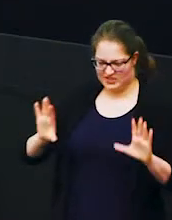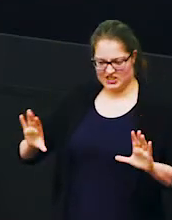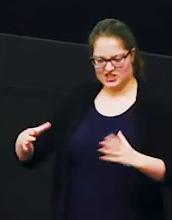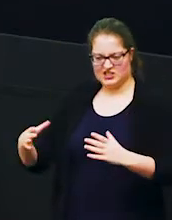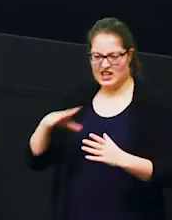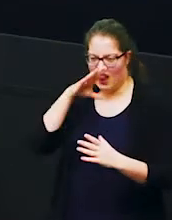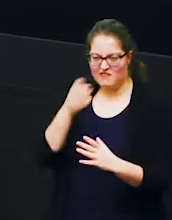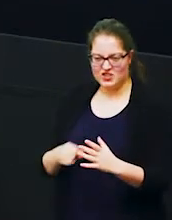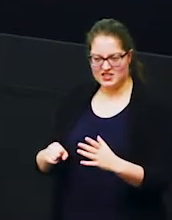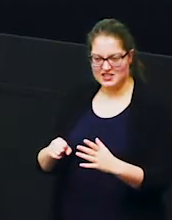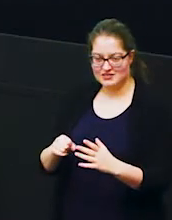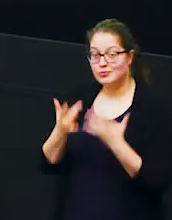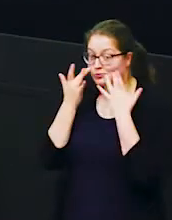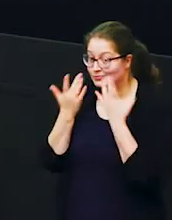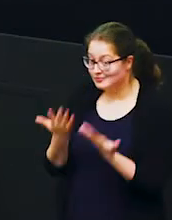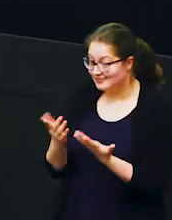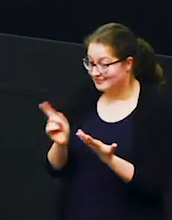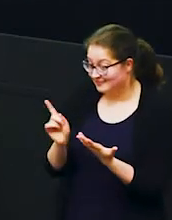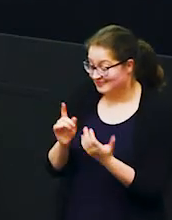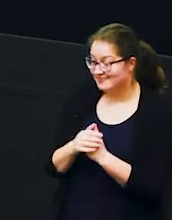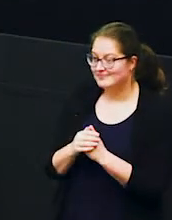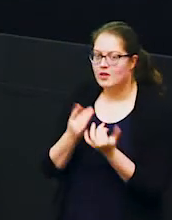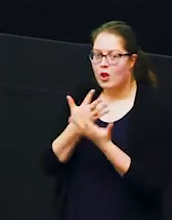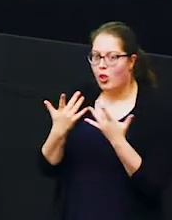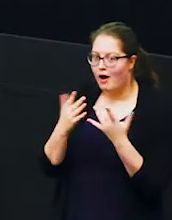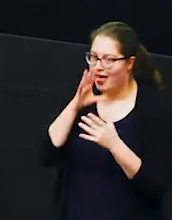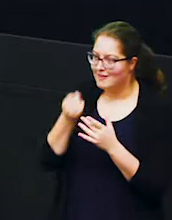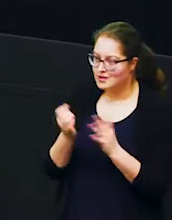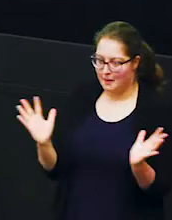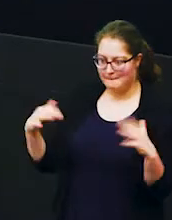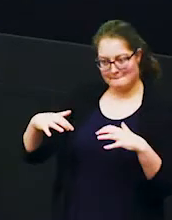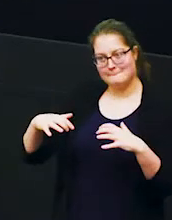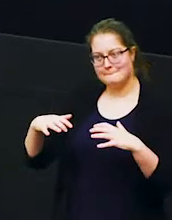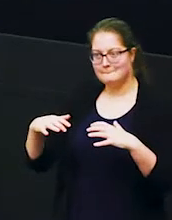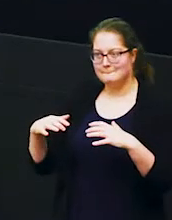want to show you now is what happens when lots of elephants come together so this is a greeting